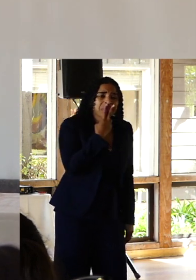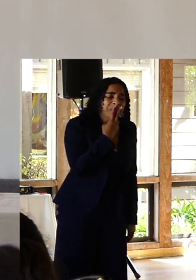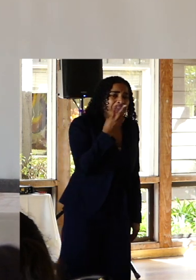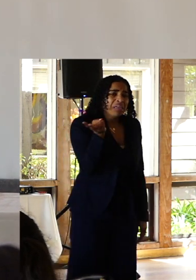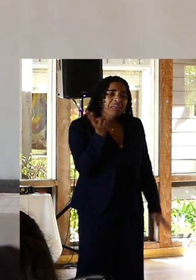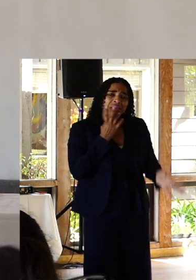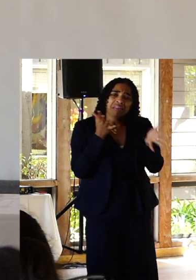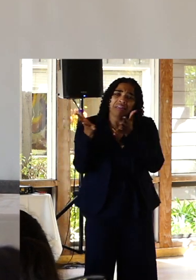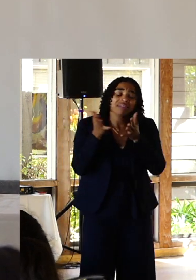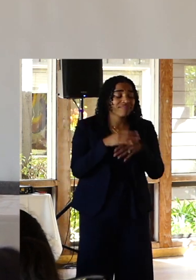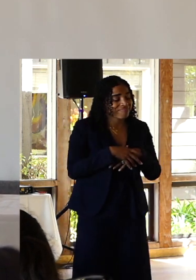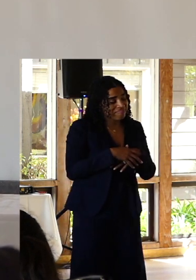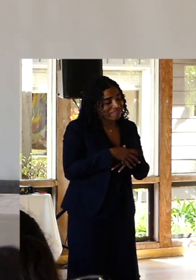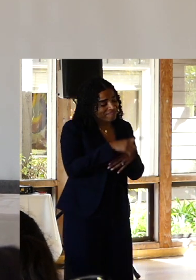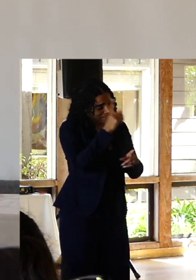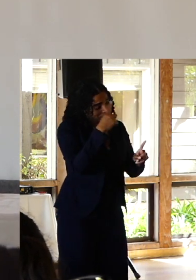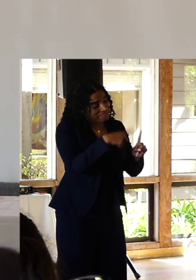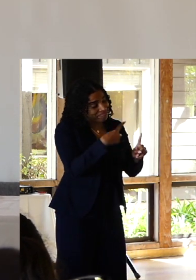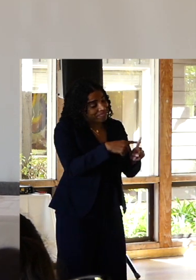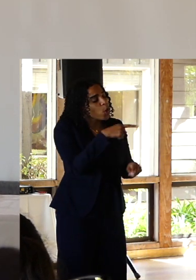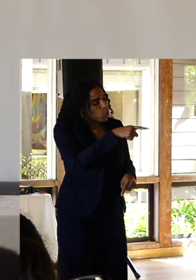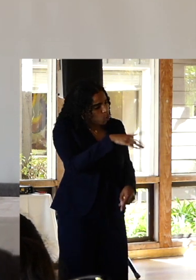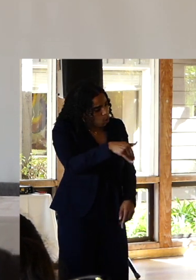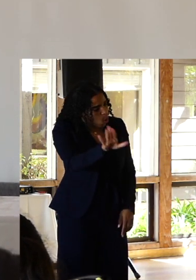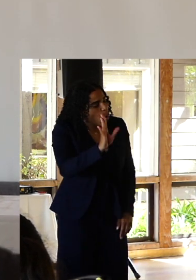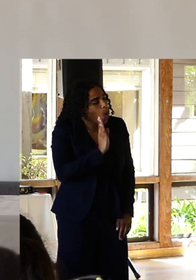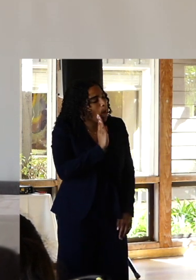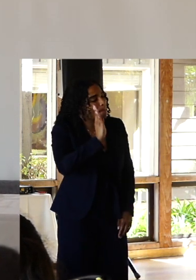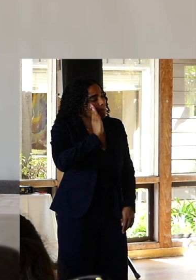That I was gonna go home. I was going to leave the church that told me